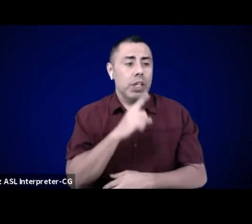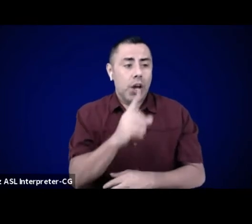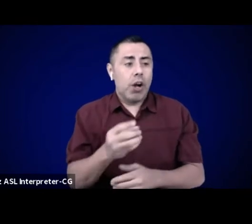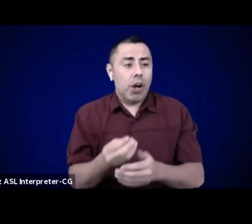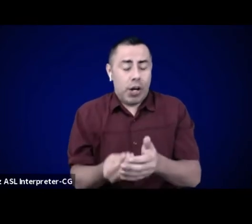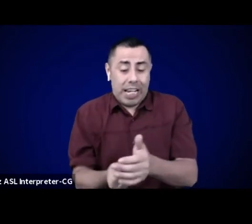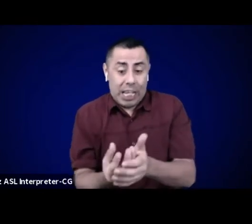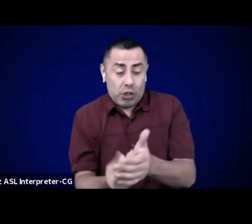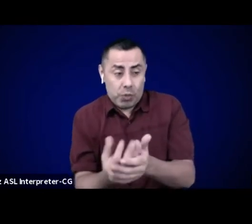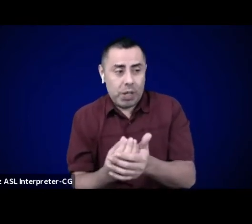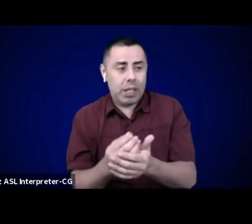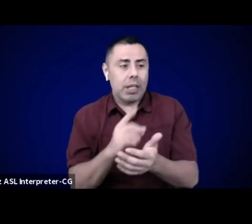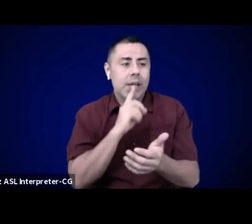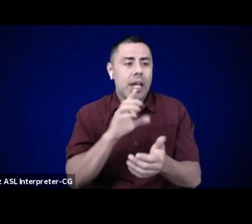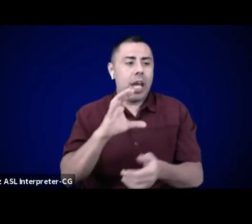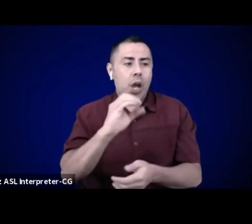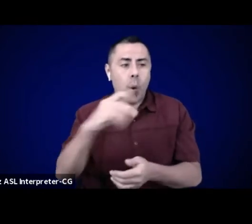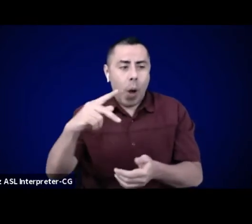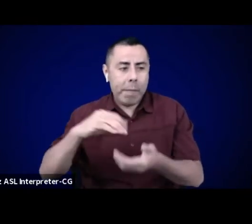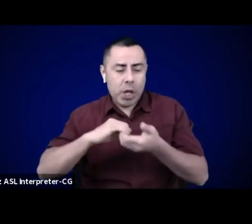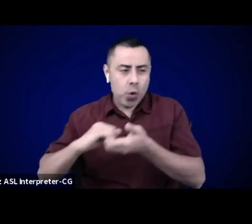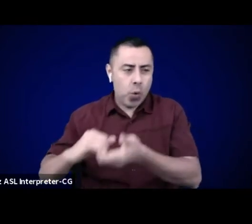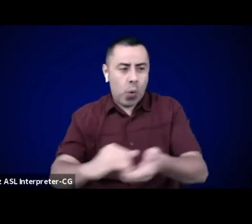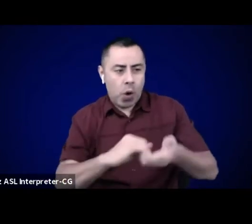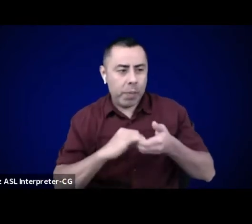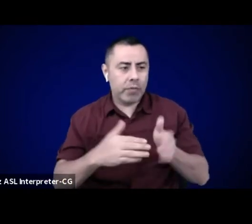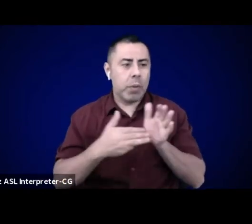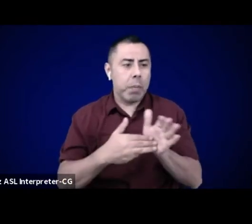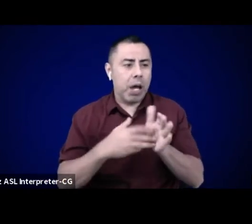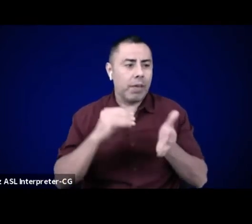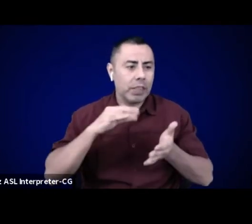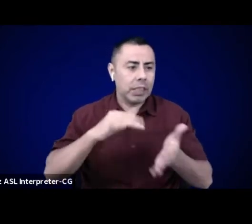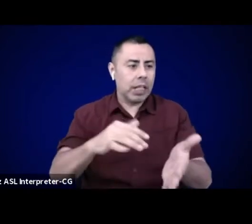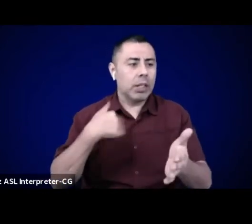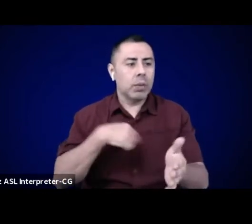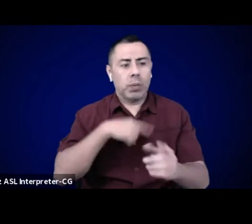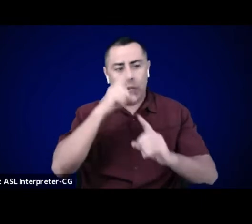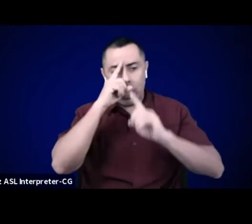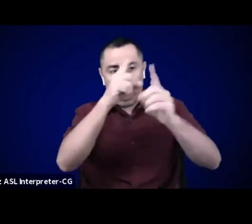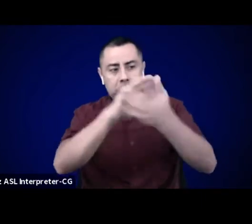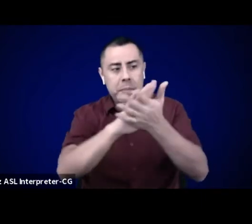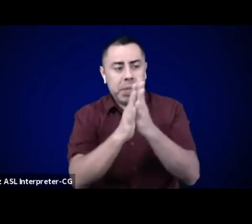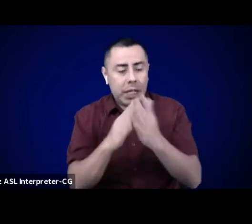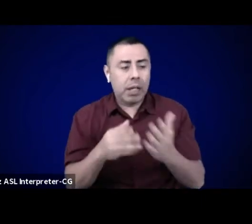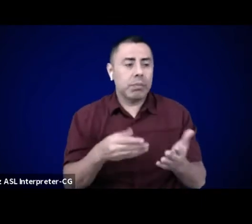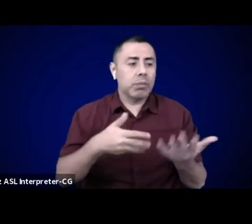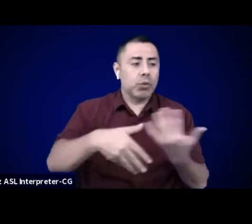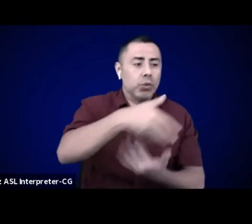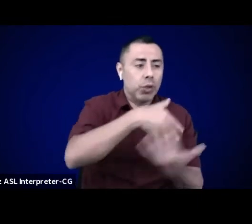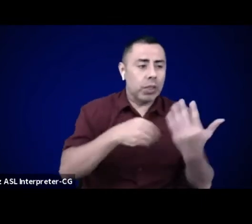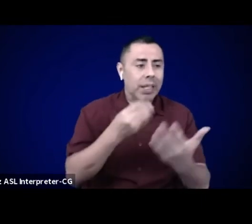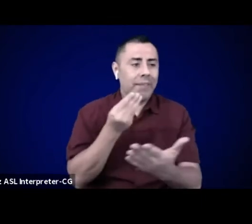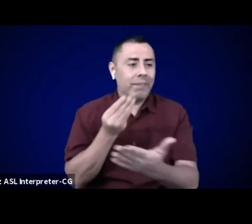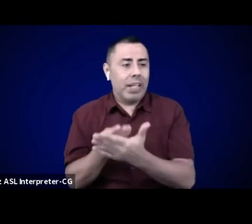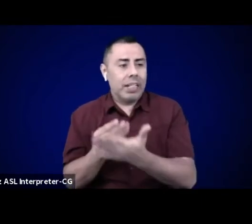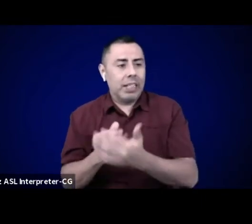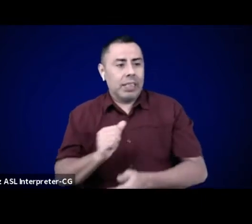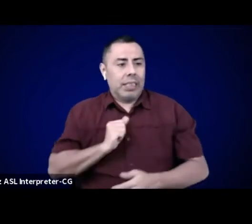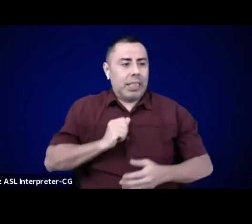and invite you to support us in this effort with gifted time, money, art, or open-source code. Any surplus from phase one